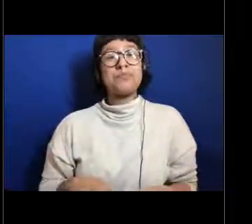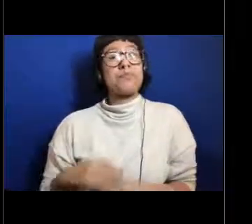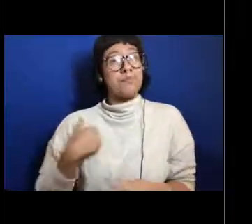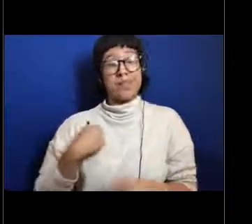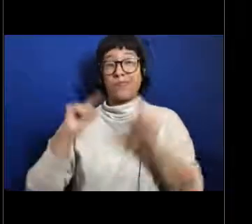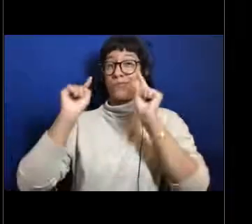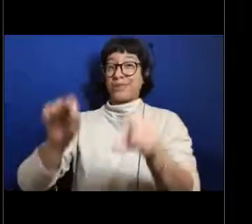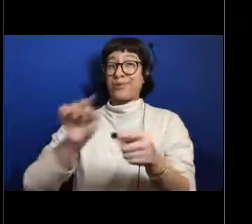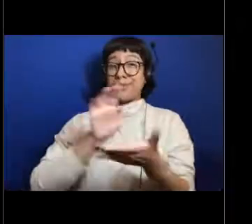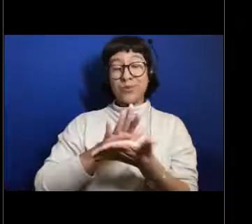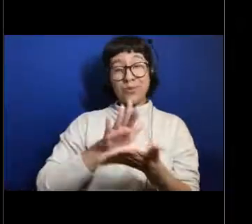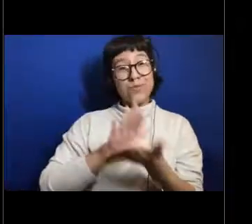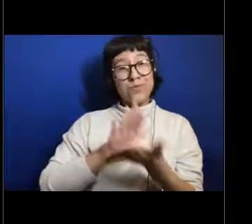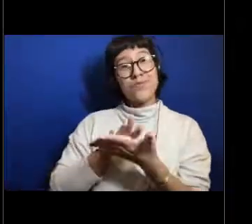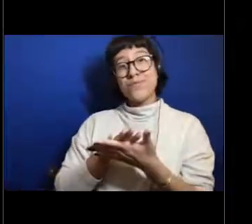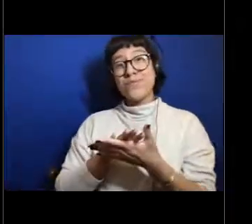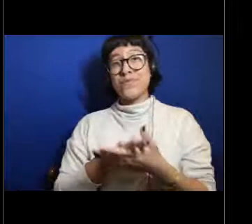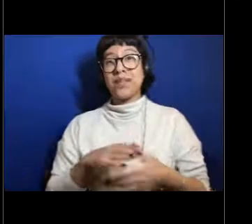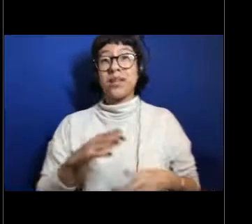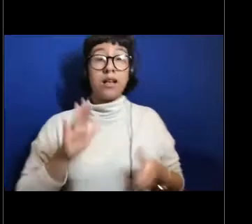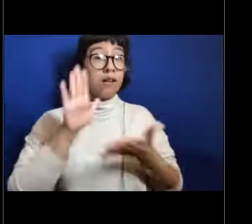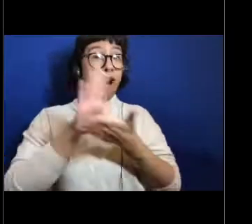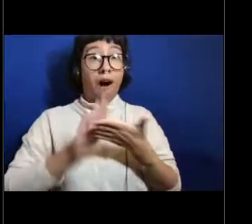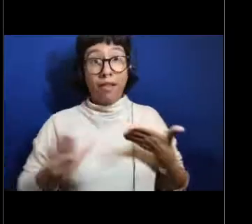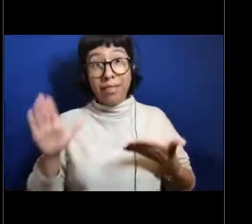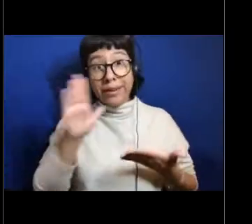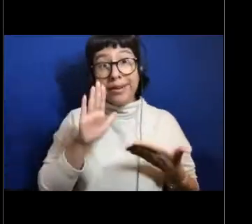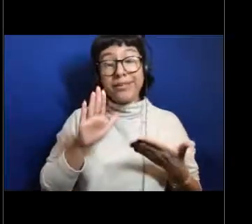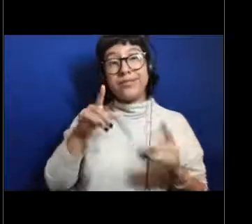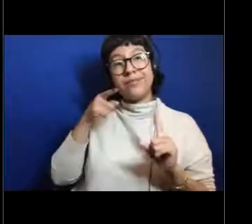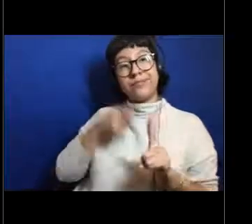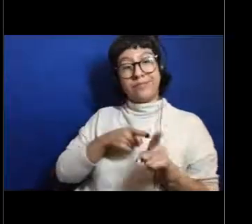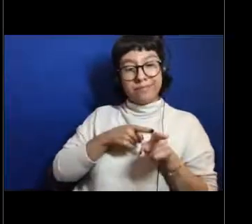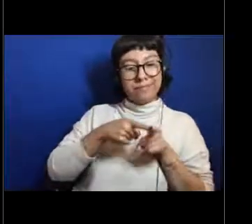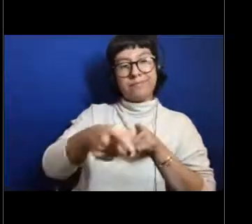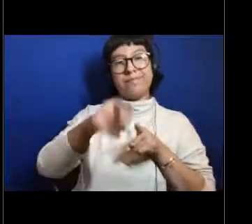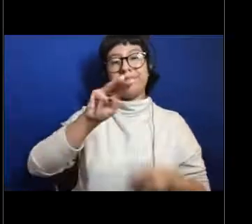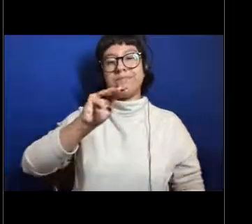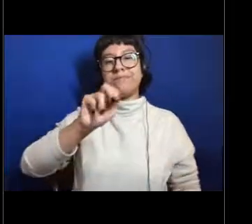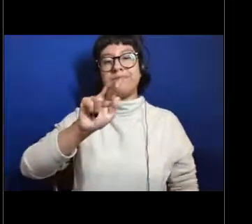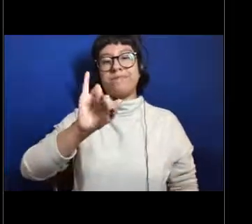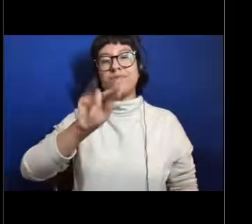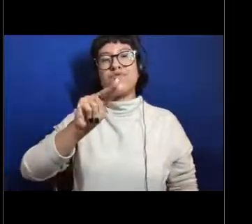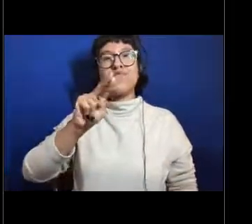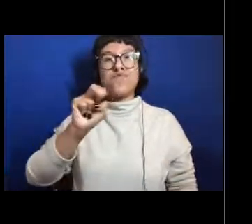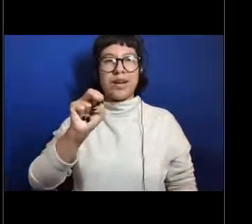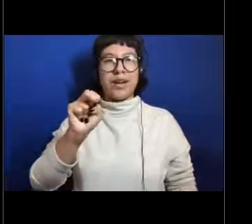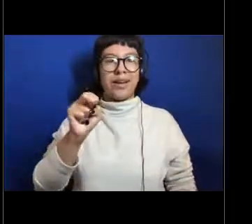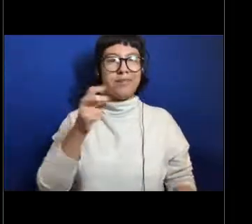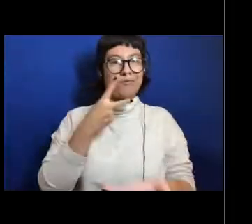I chose the college I went to because of their marine science program. I chose the graduate school because of their marine science program